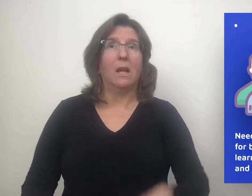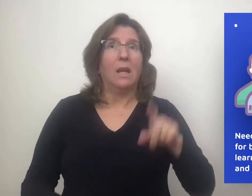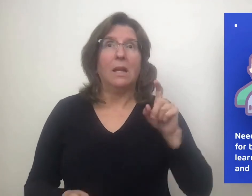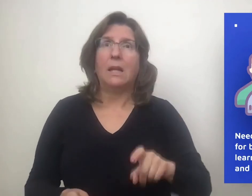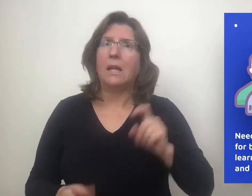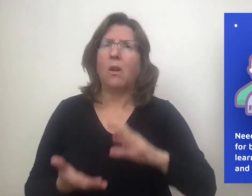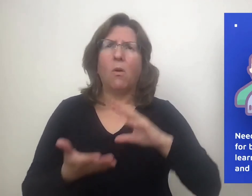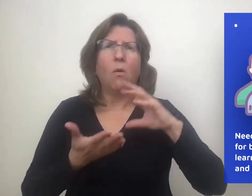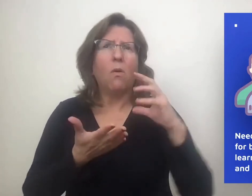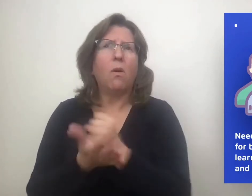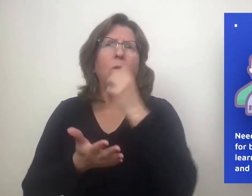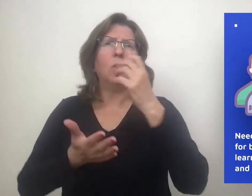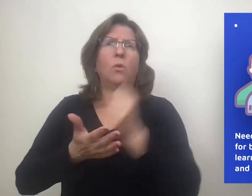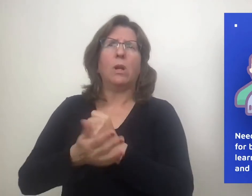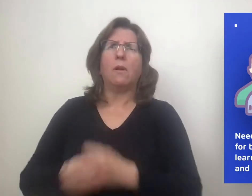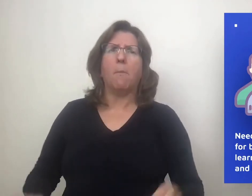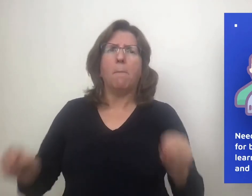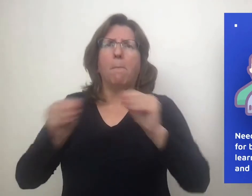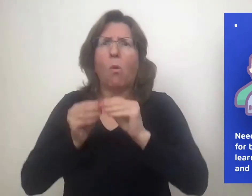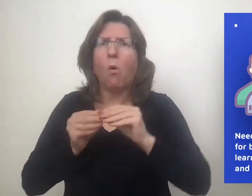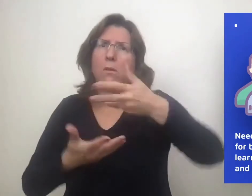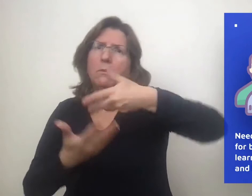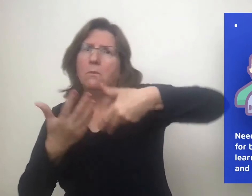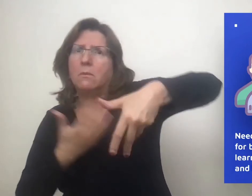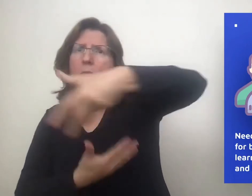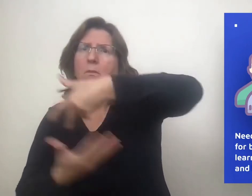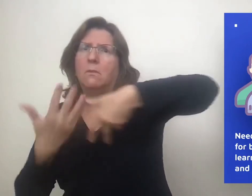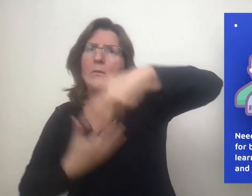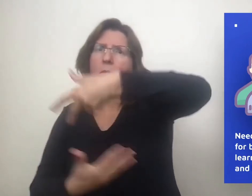We need to create more learning environments for bidirectional, interactive communication